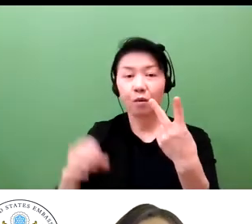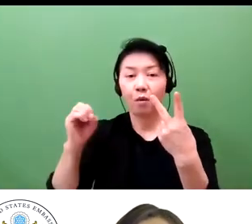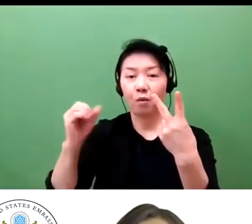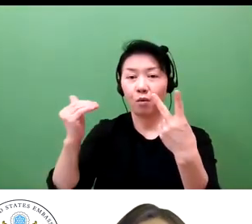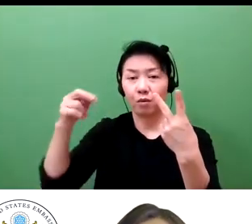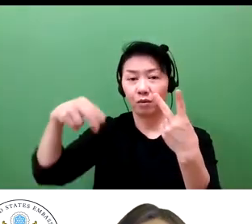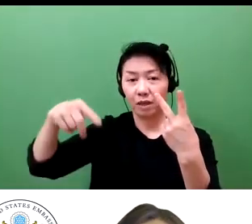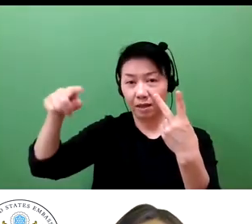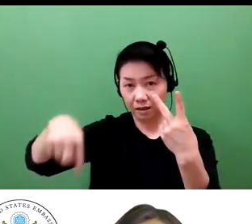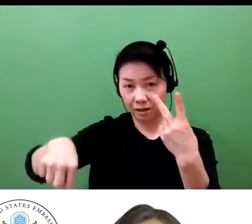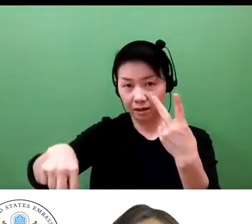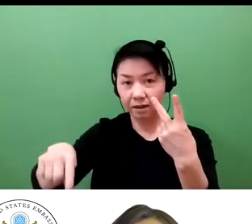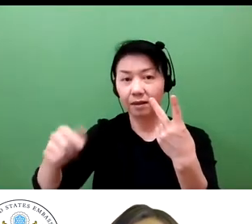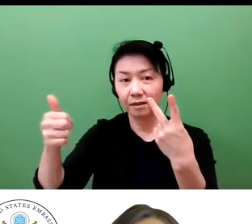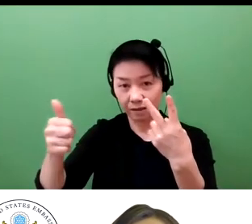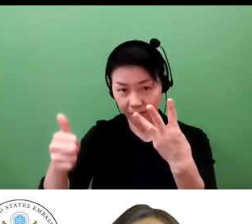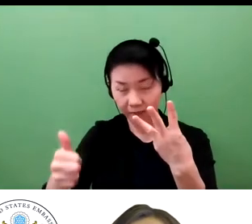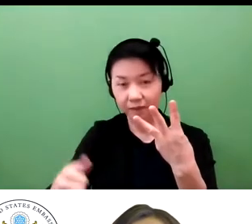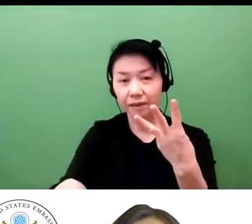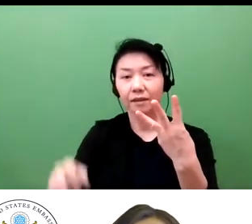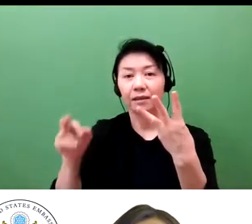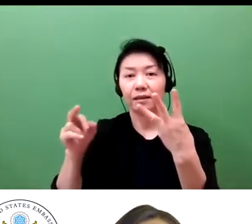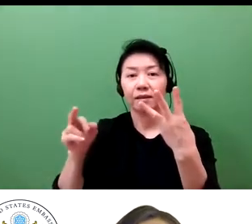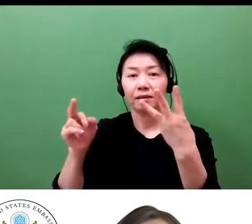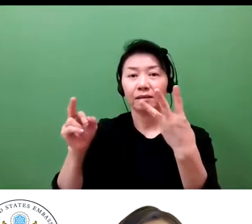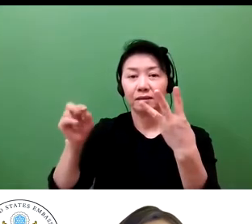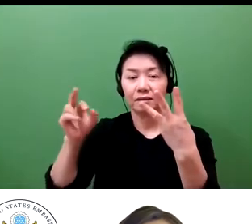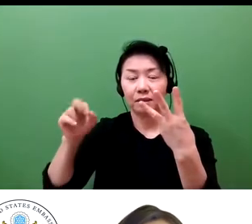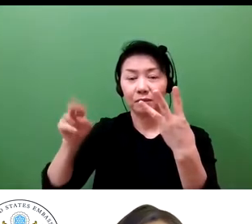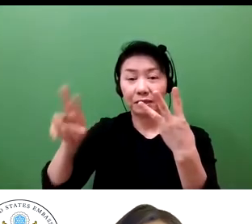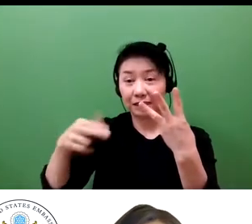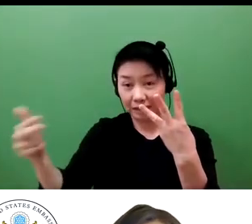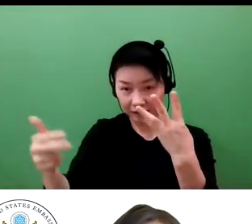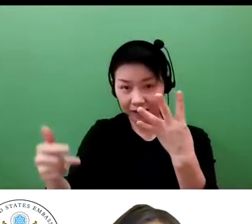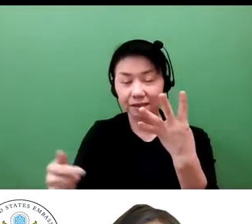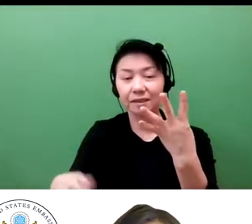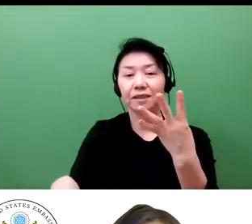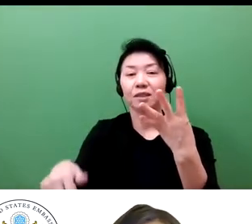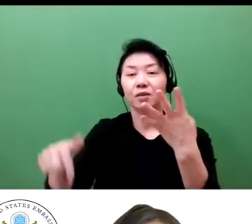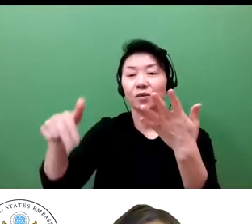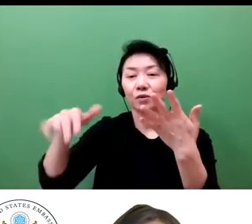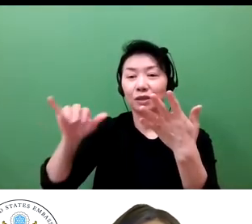Stephen Aaron for sharing your time and expertise with us.